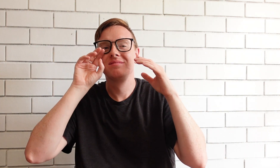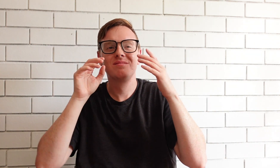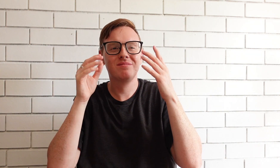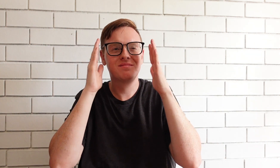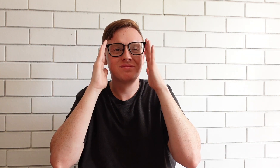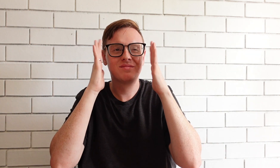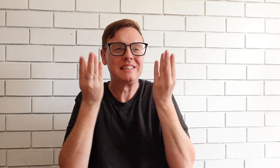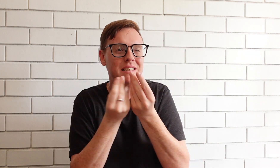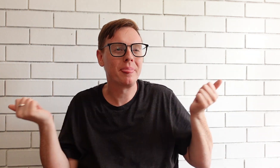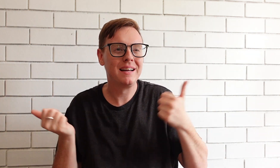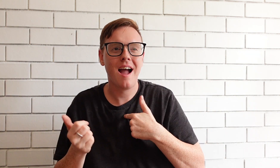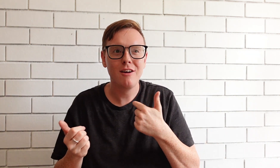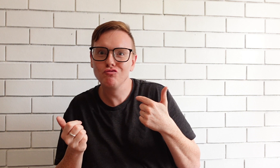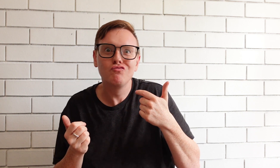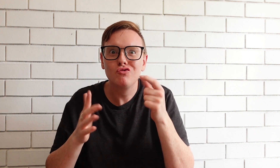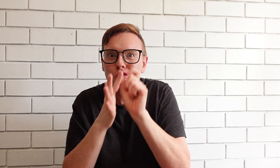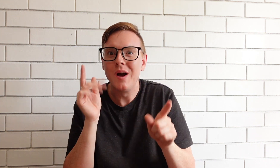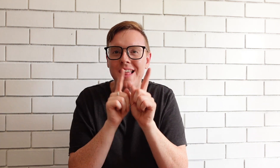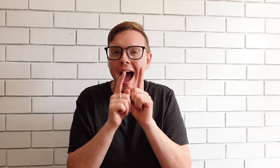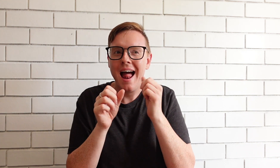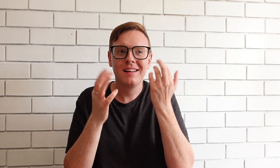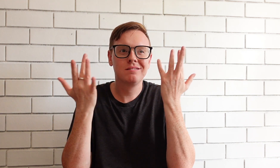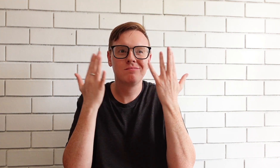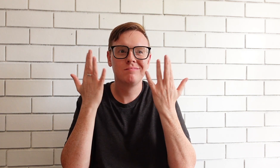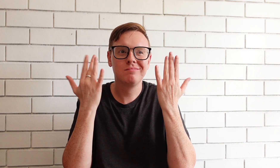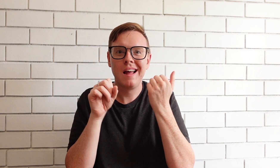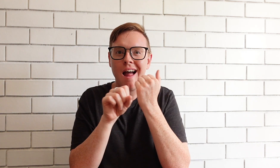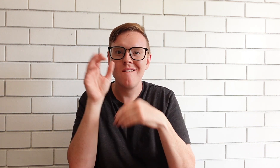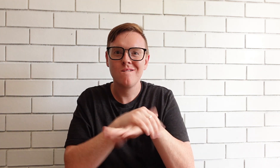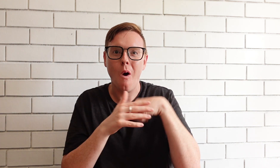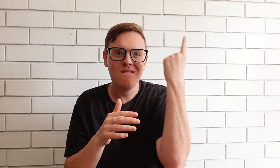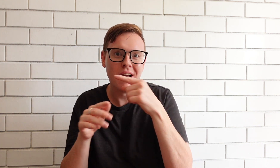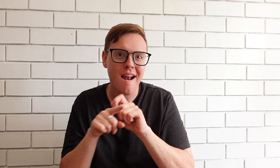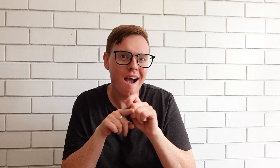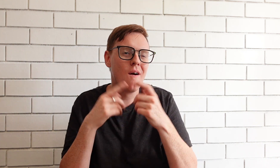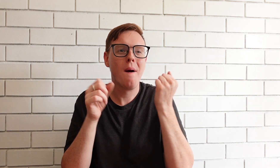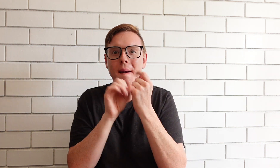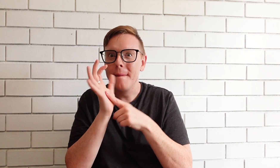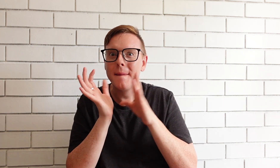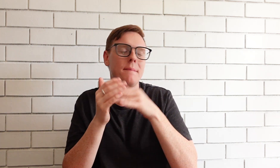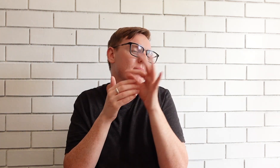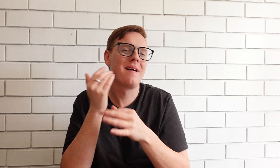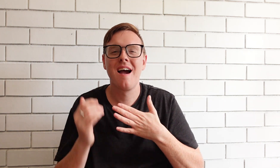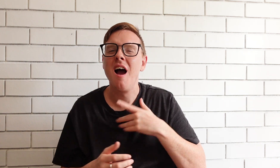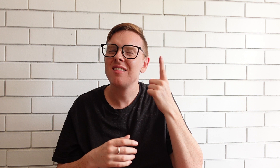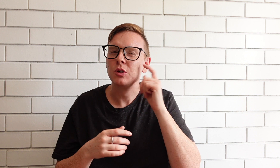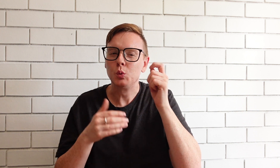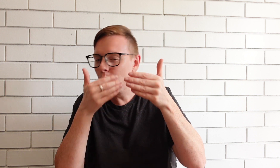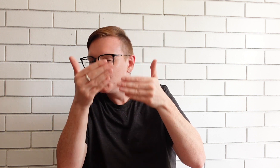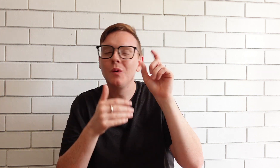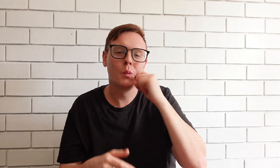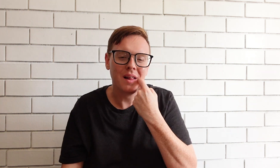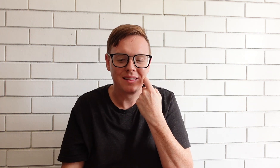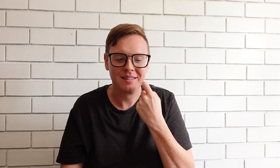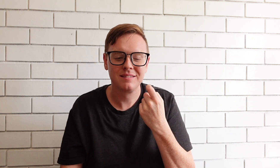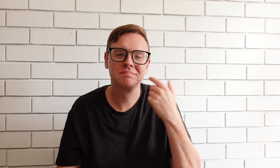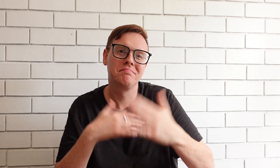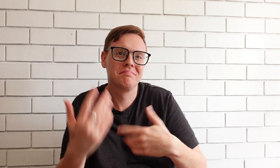Like, full face of colourful makeup and glam. I'll get into them soon. Need my time.